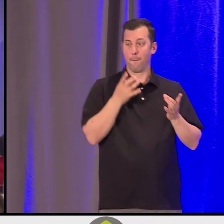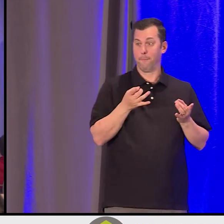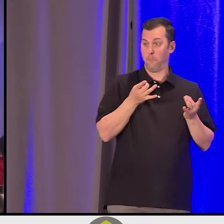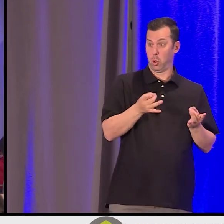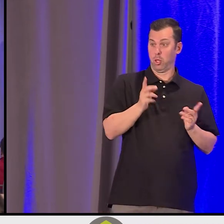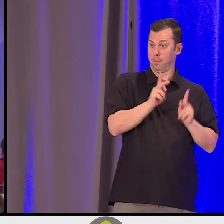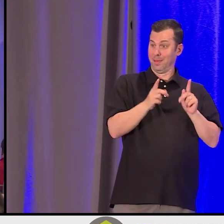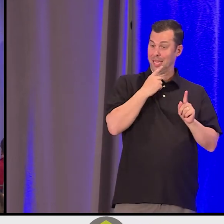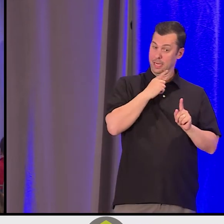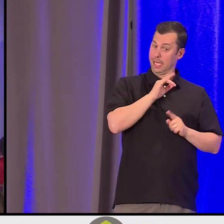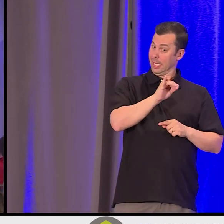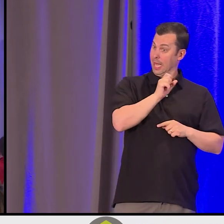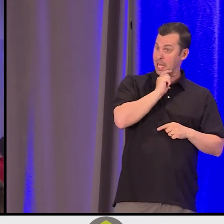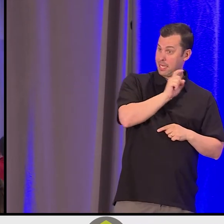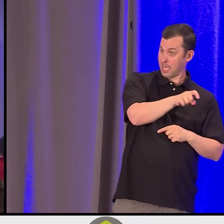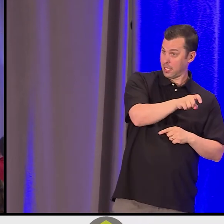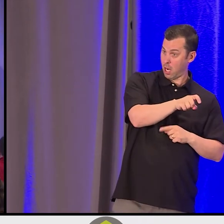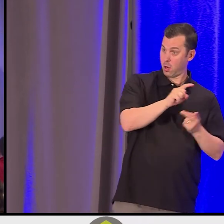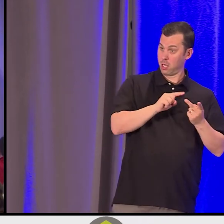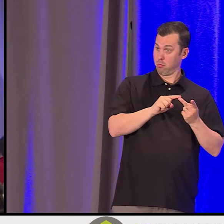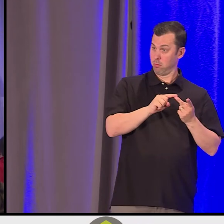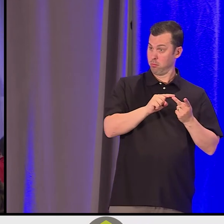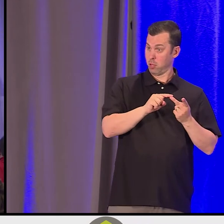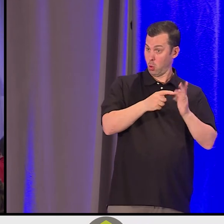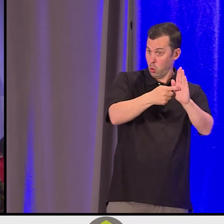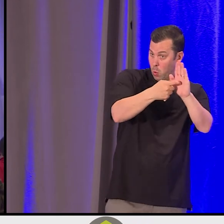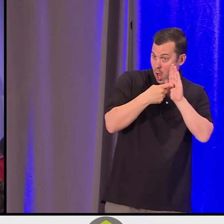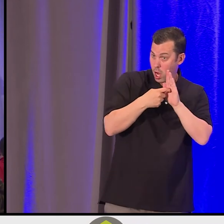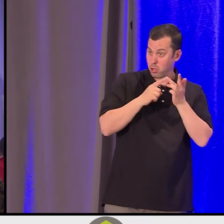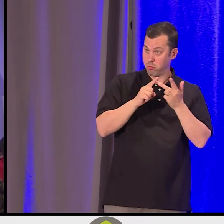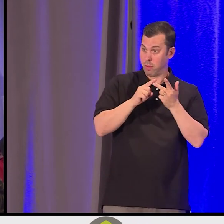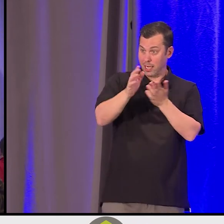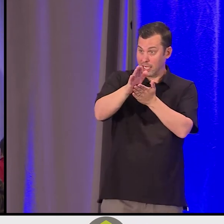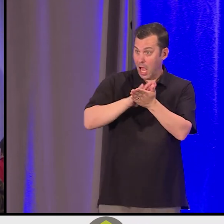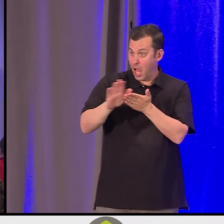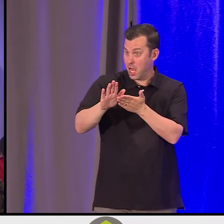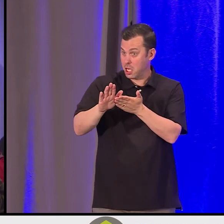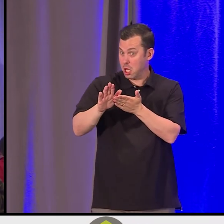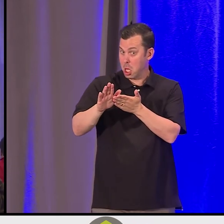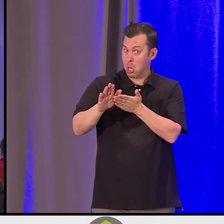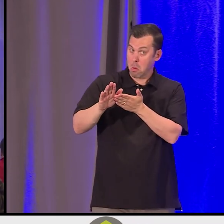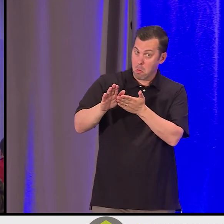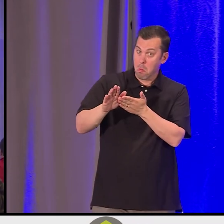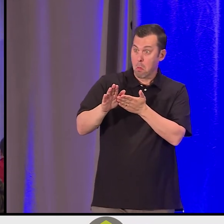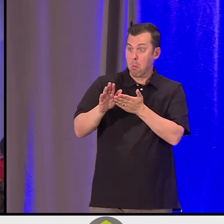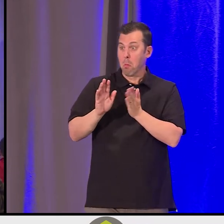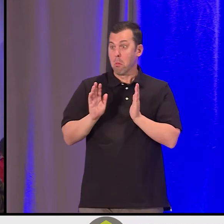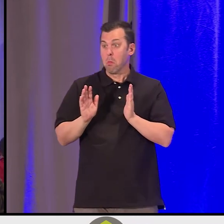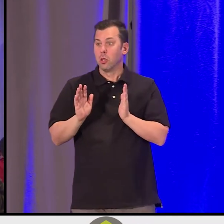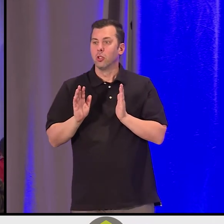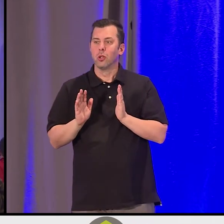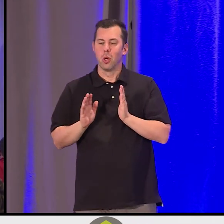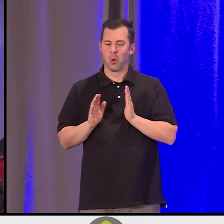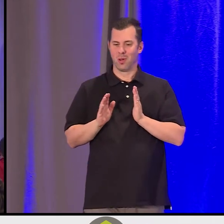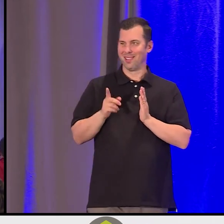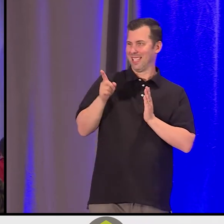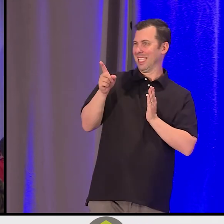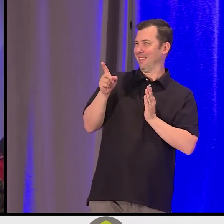How hard it is to actually breathe that into life when you're doing work that you love, when you're in systems that are challenging,